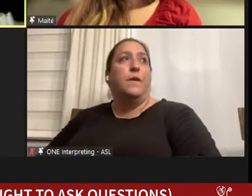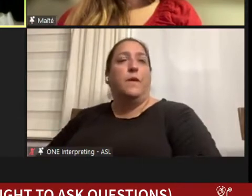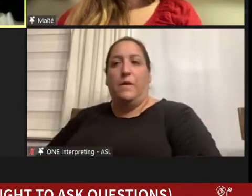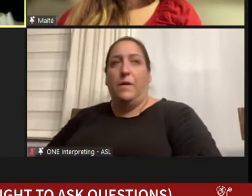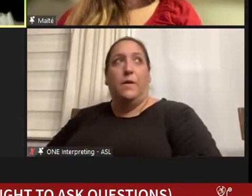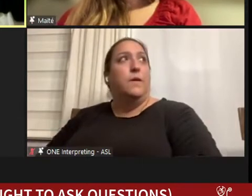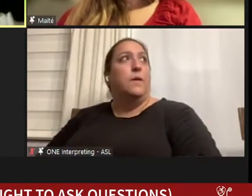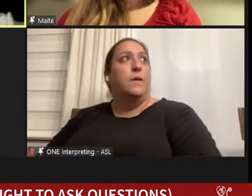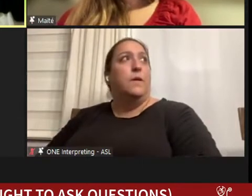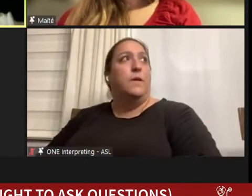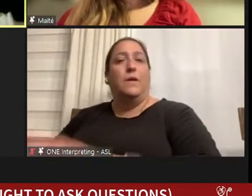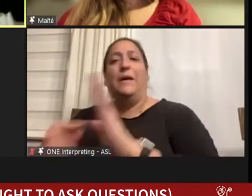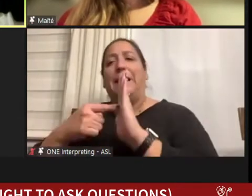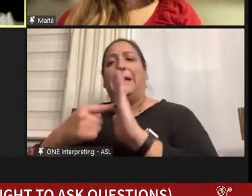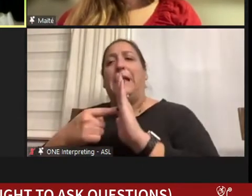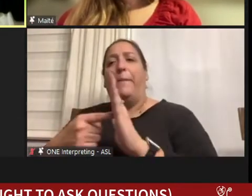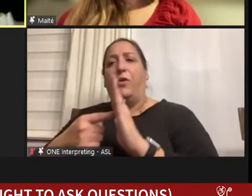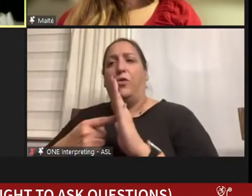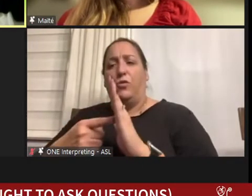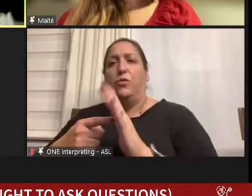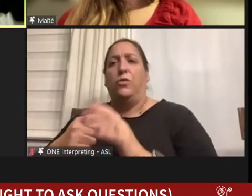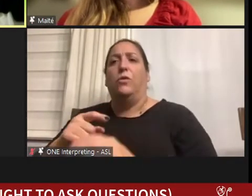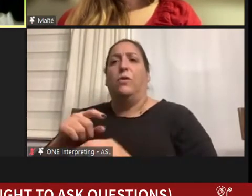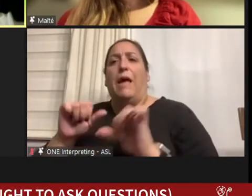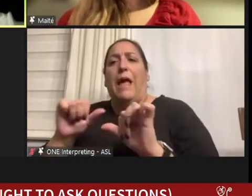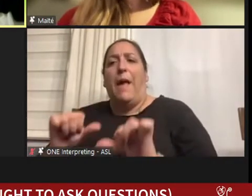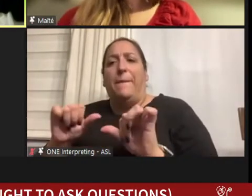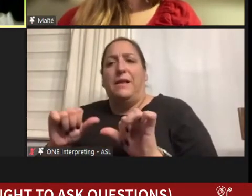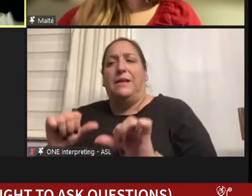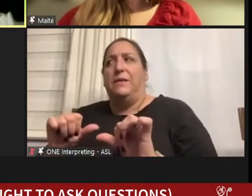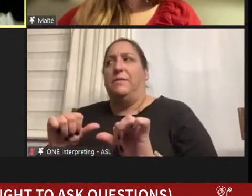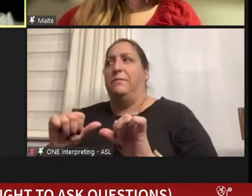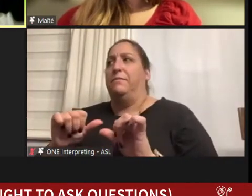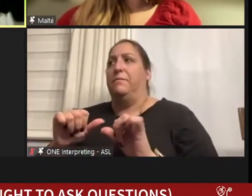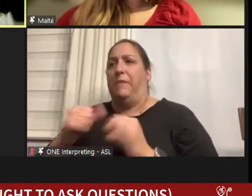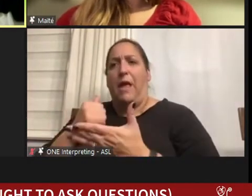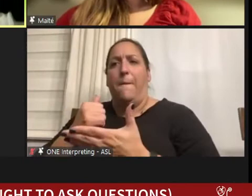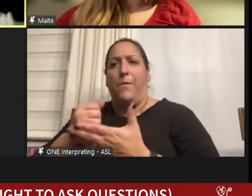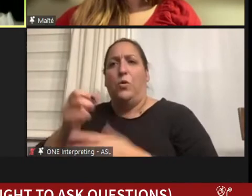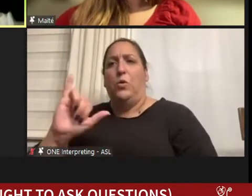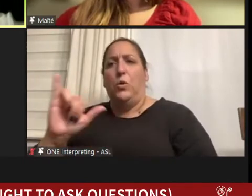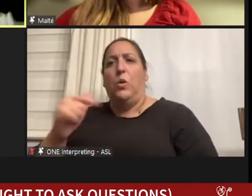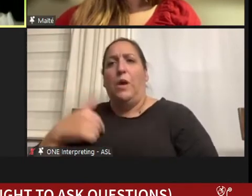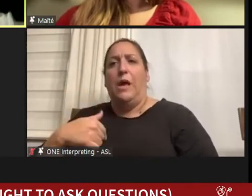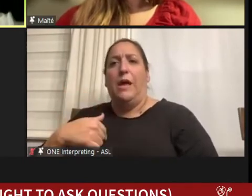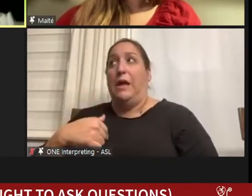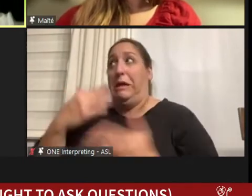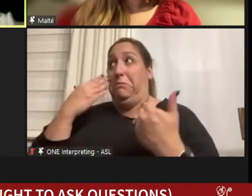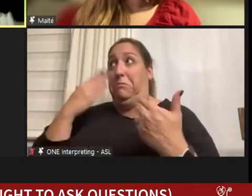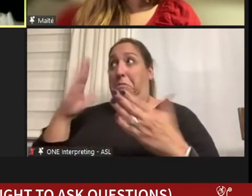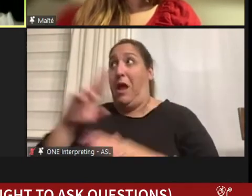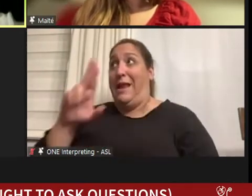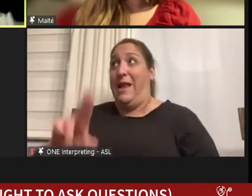Examples of ableism are helpful also. I never heard the word ableism